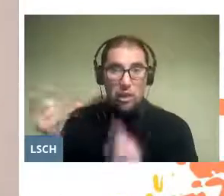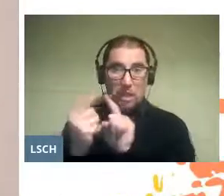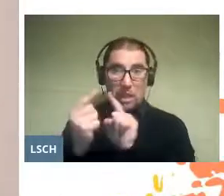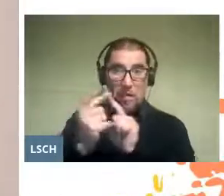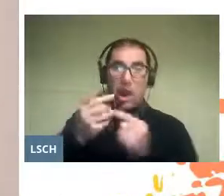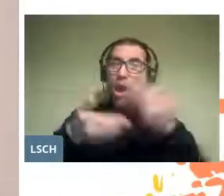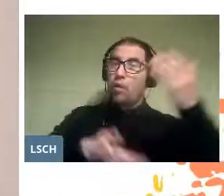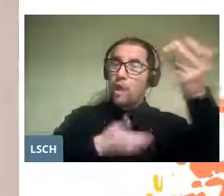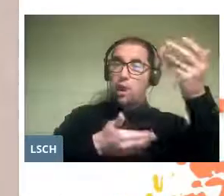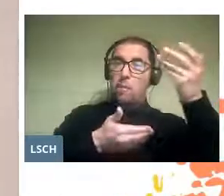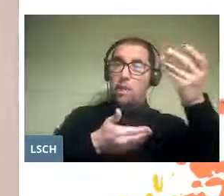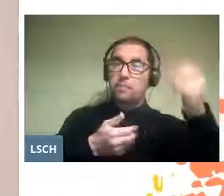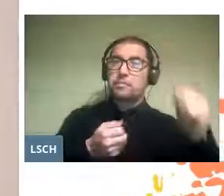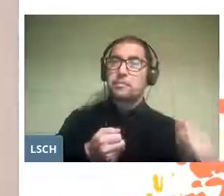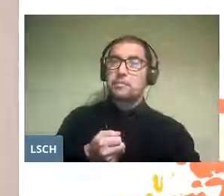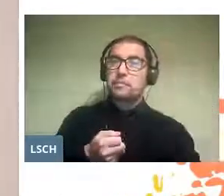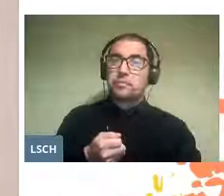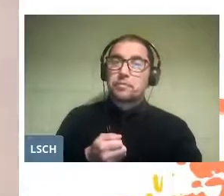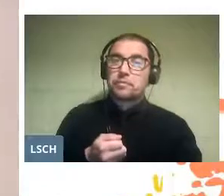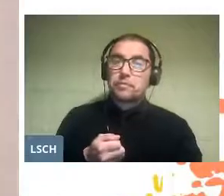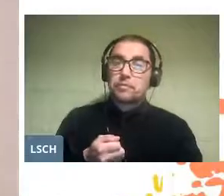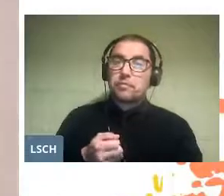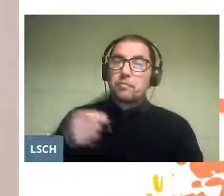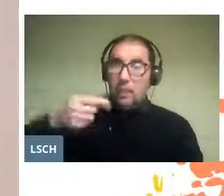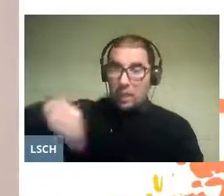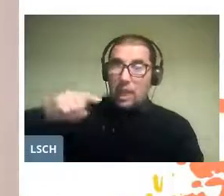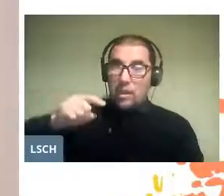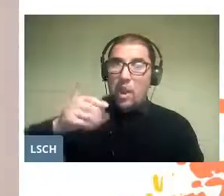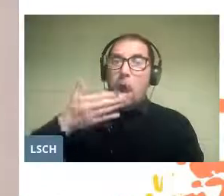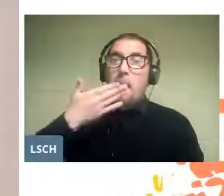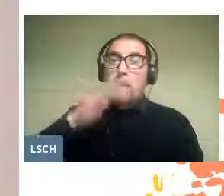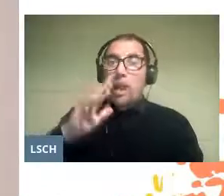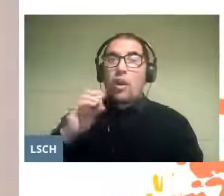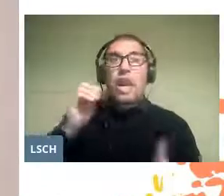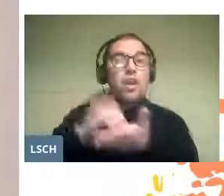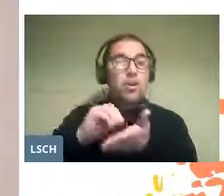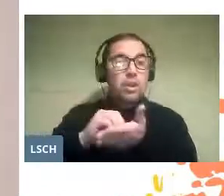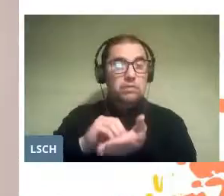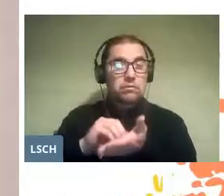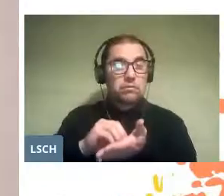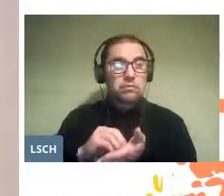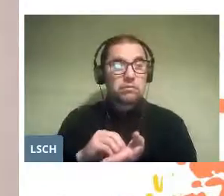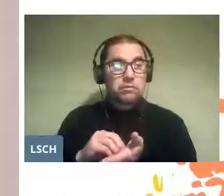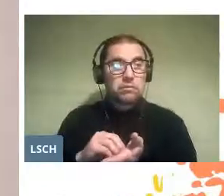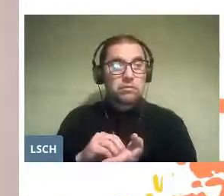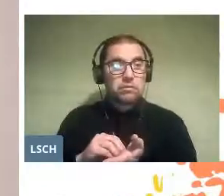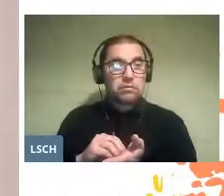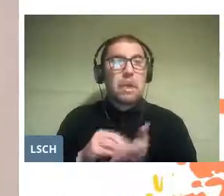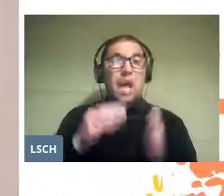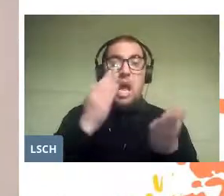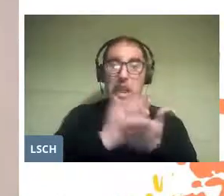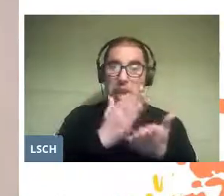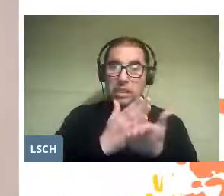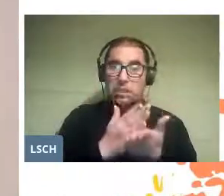are characterized by having better academic results than their parents.